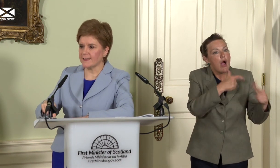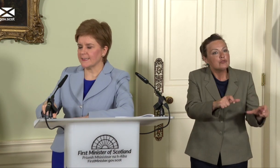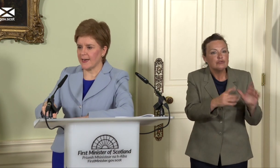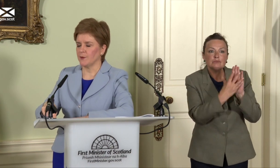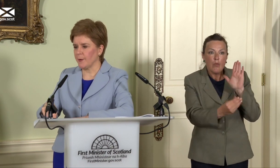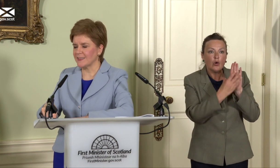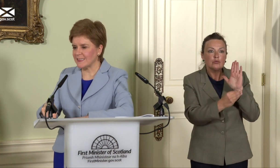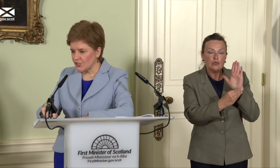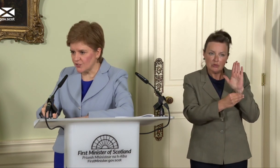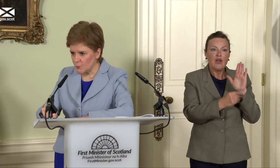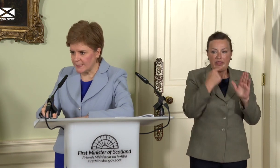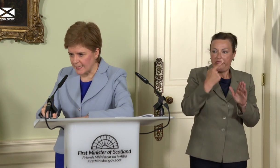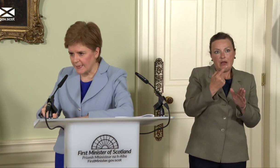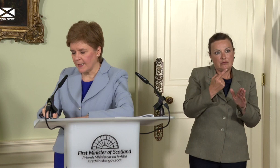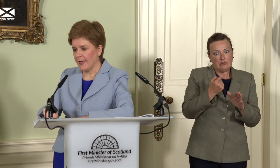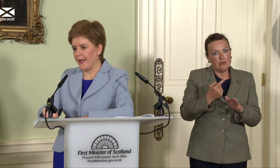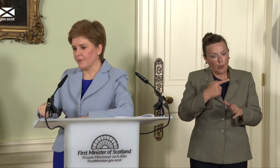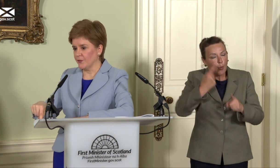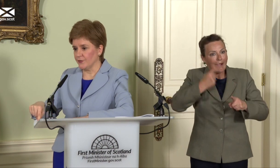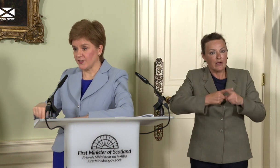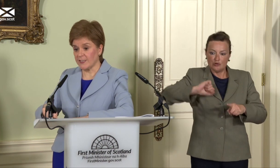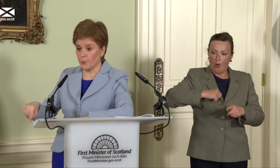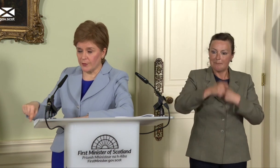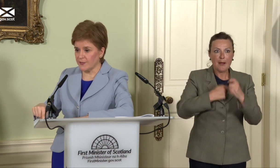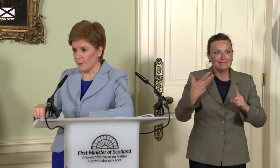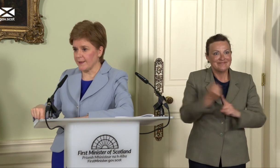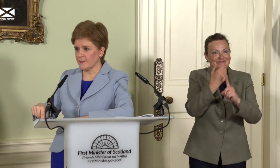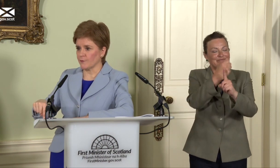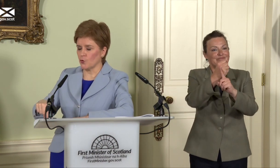determined by the decisions we take. The starting point of independence, of course,